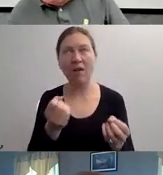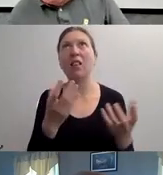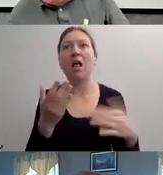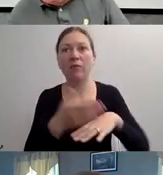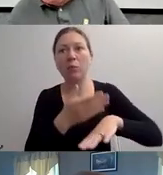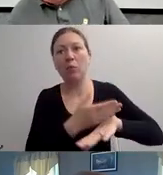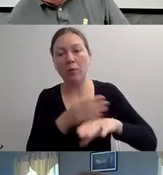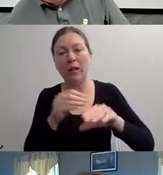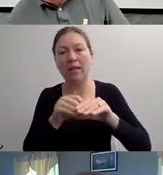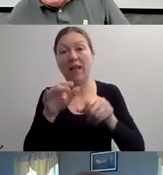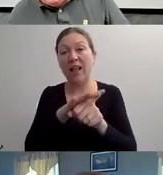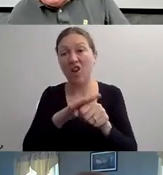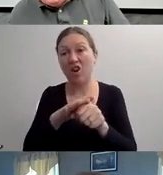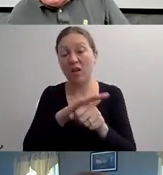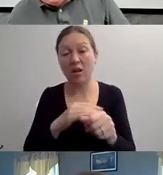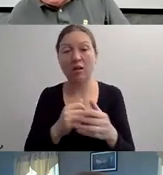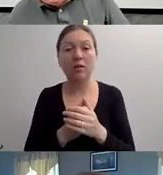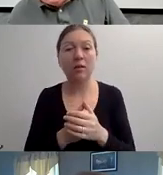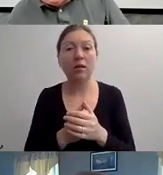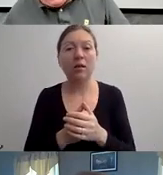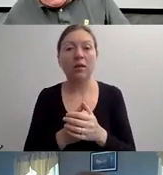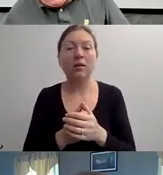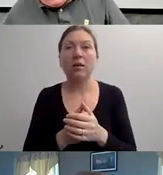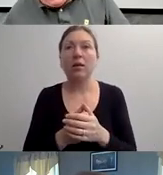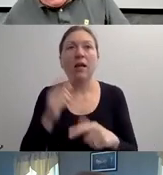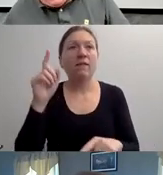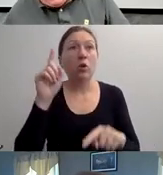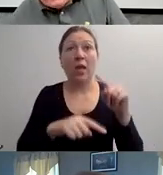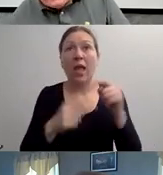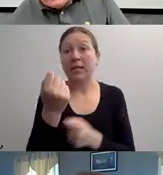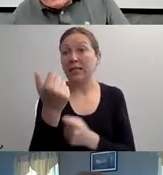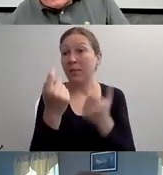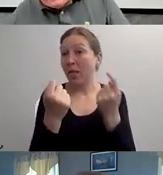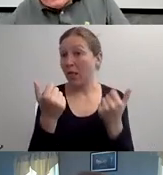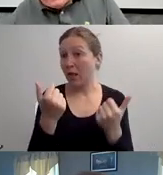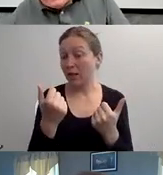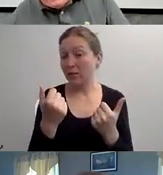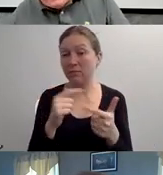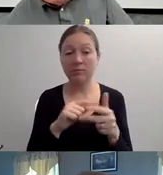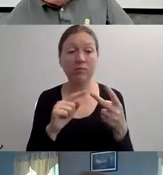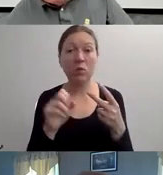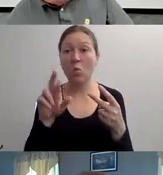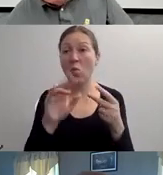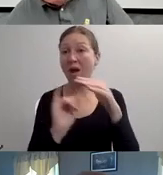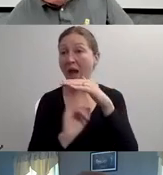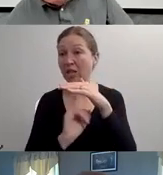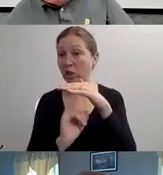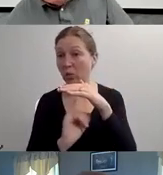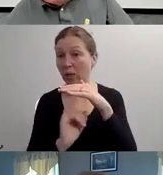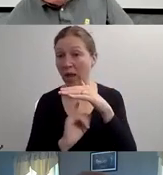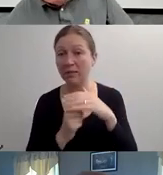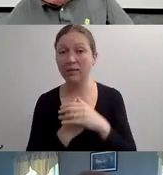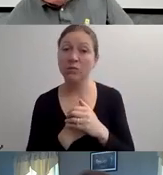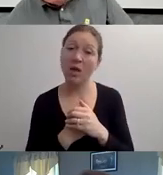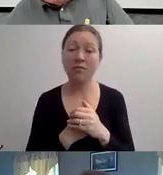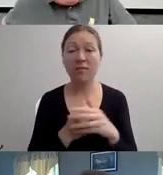"BUT USUALLY THERE'S THREE REALLY MAIN HEROES OR THREE REALLY MAIN CHARACTERS OR CARICATURES.